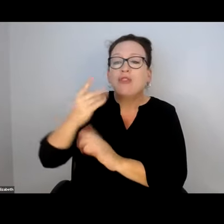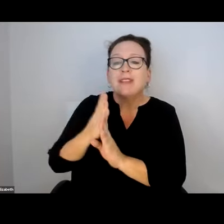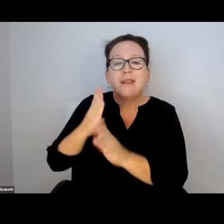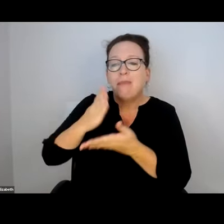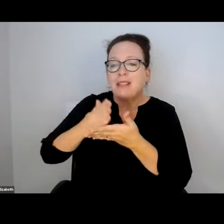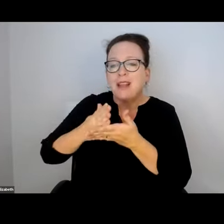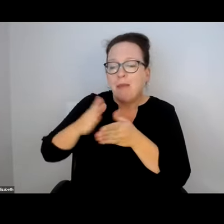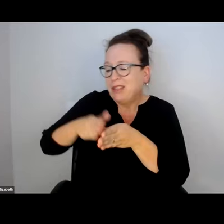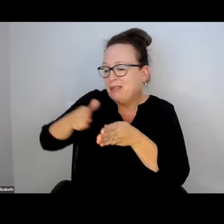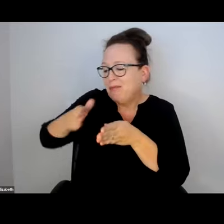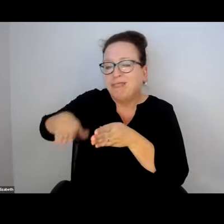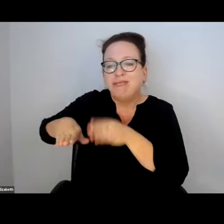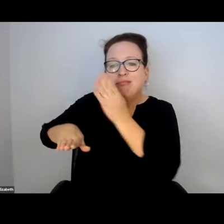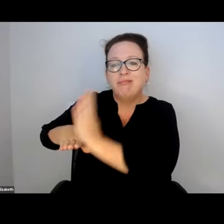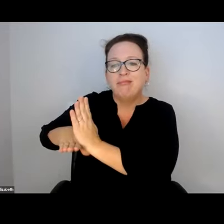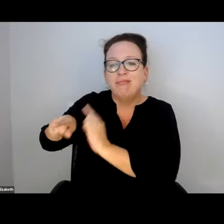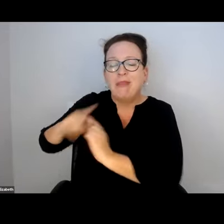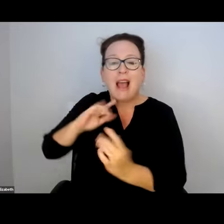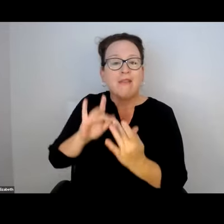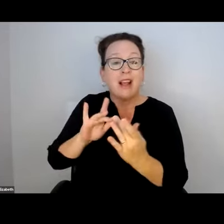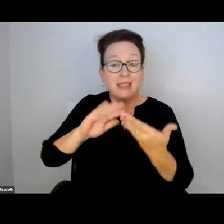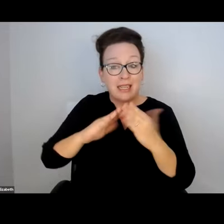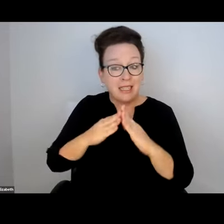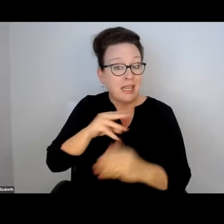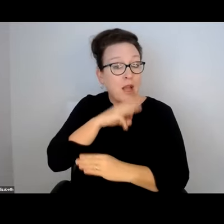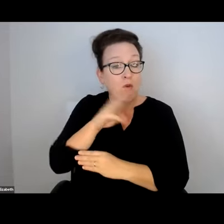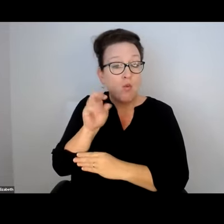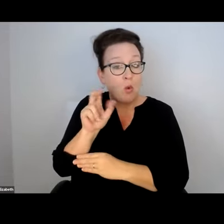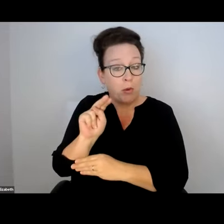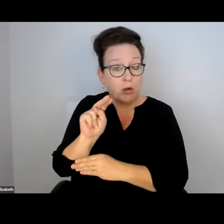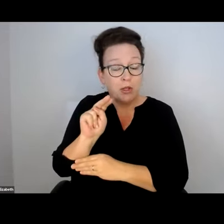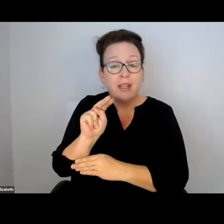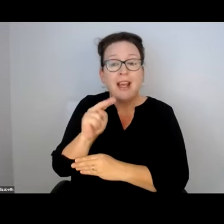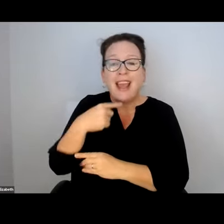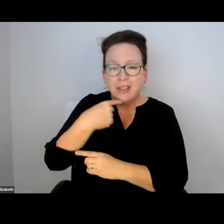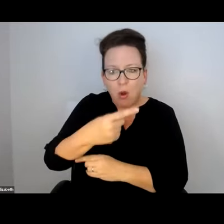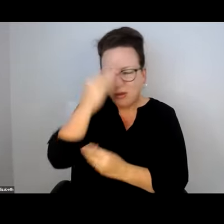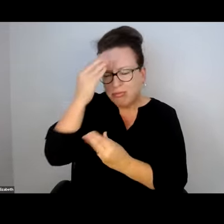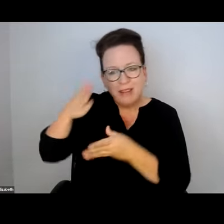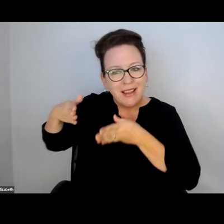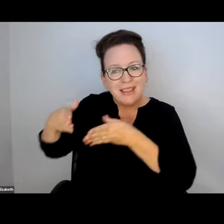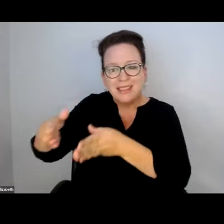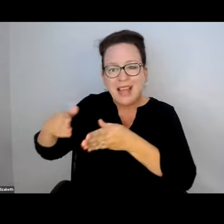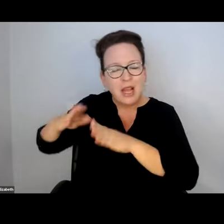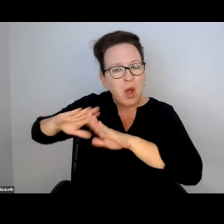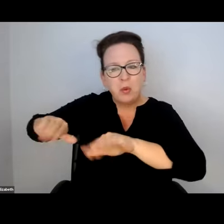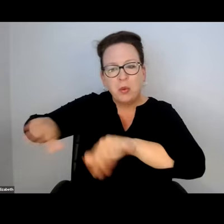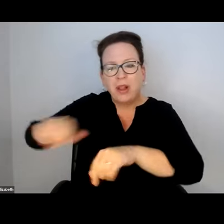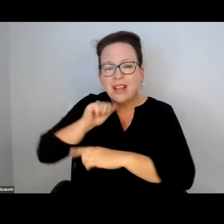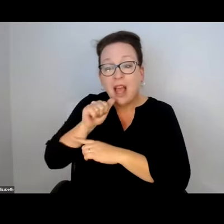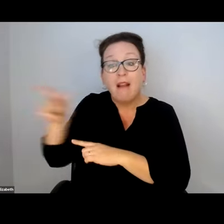WHERE THE ON RAMP TO 93 IS, IT IS JUST A BUS STOP. IT IS ON THE SIDEWALK. I HAVE CONTACTED THE CITY OF WOBURN.